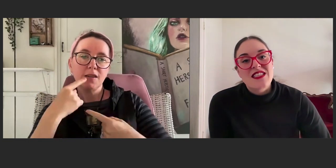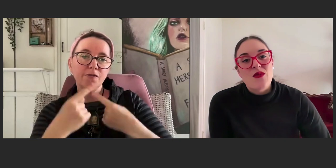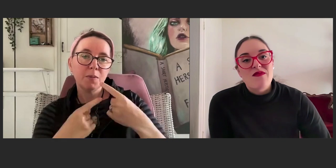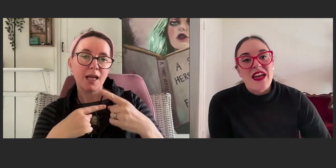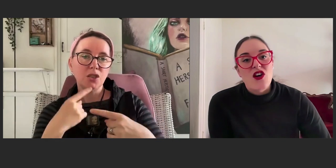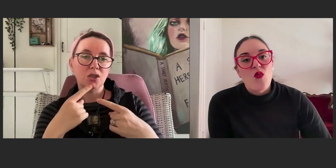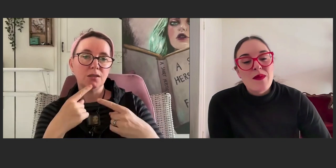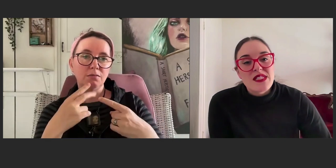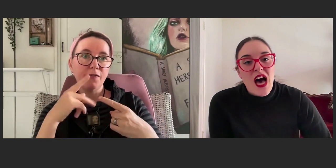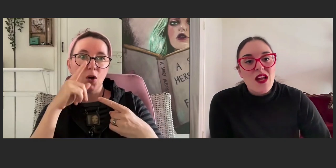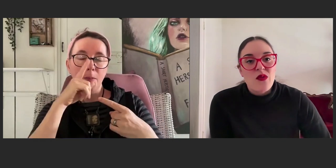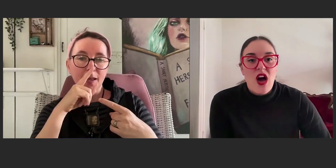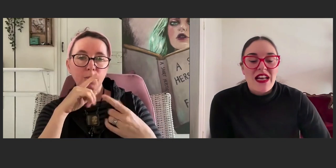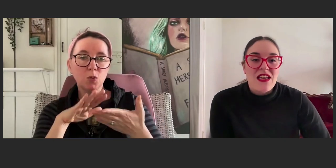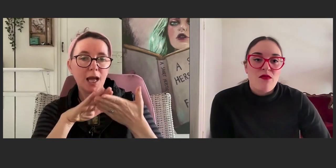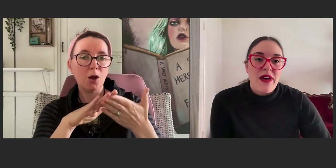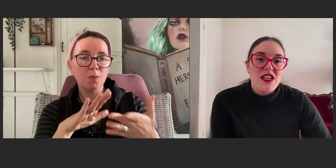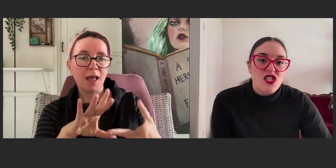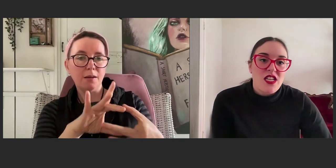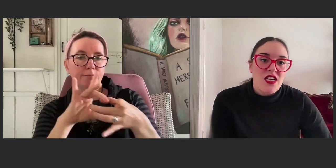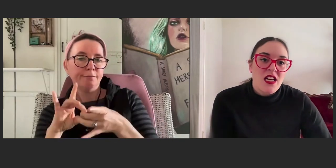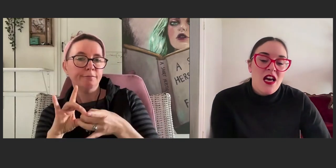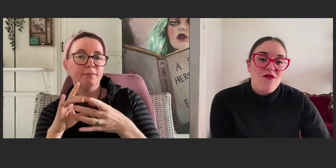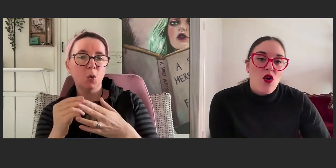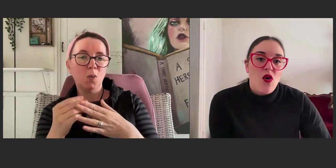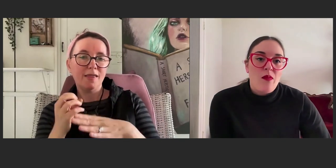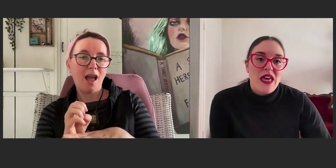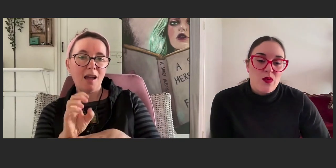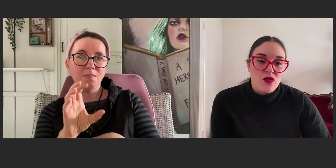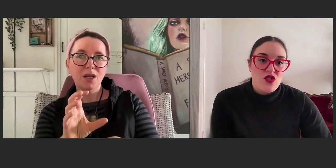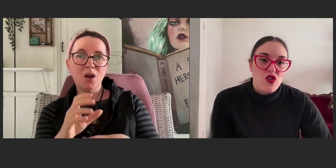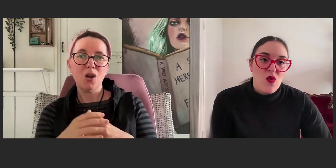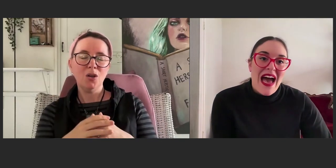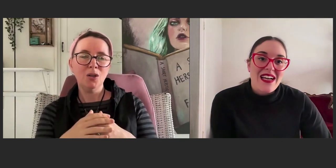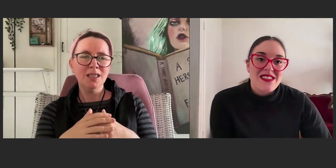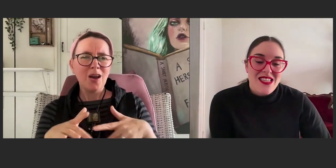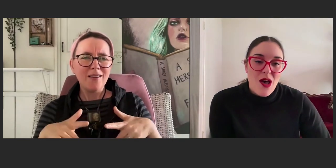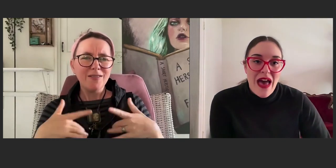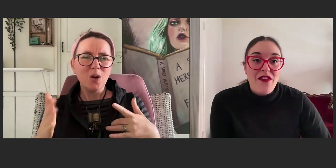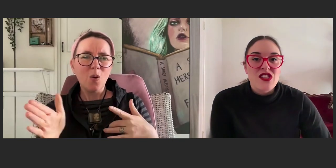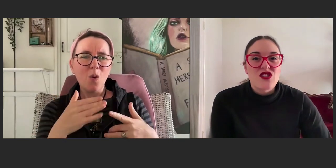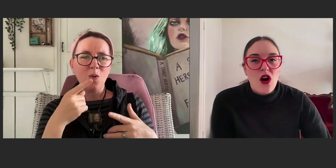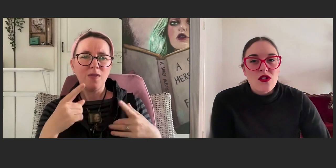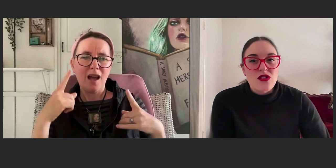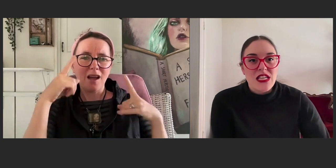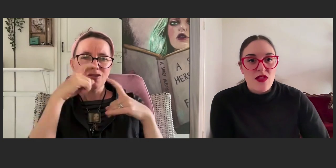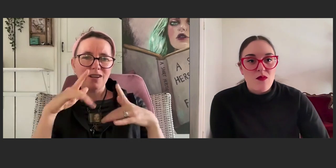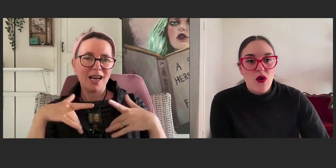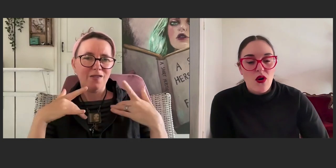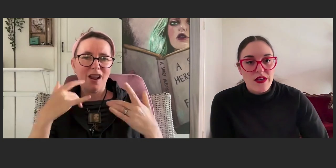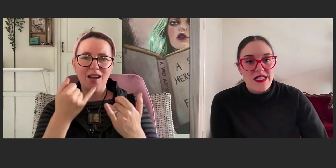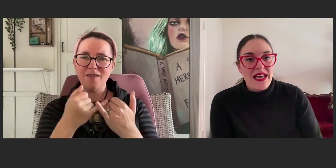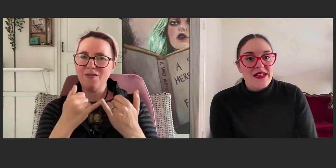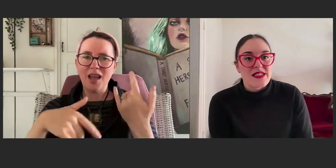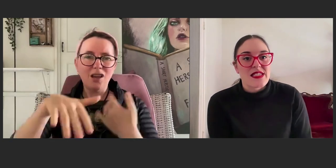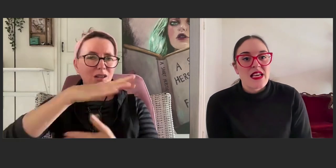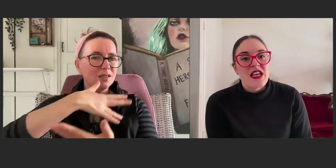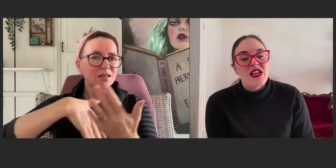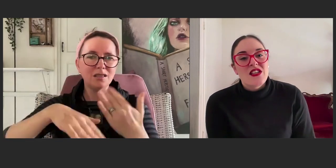So, we've made a website, we are writing information for people to access, about the song, to give them more context.